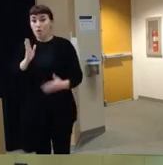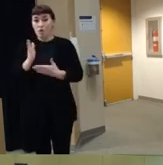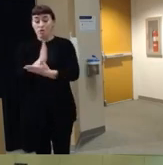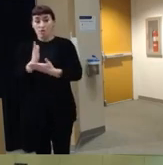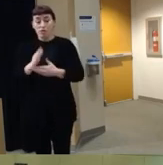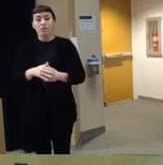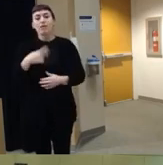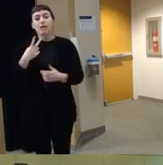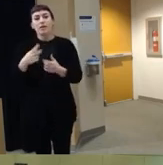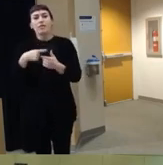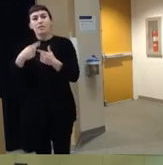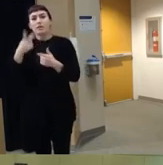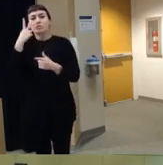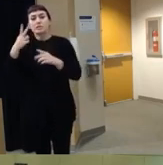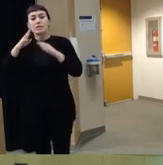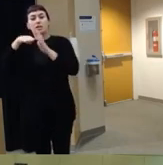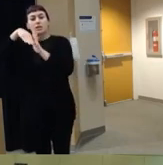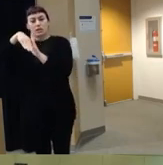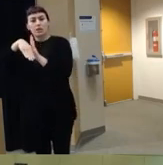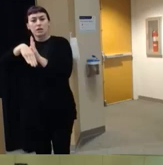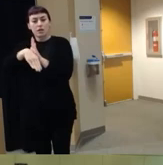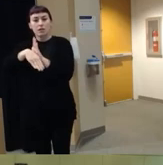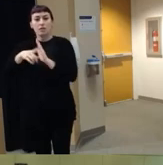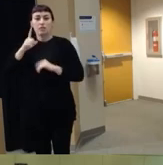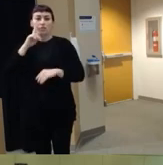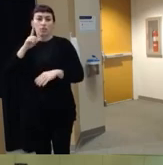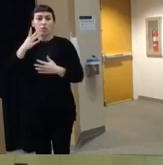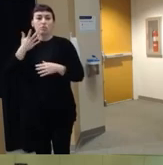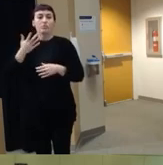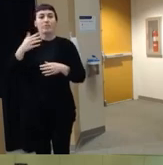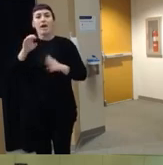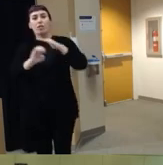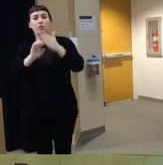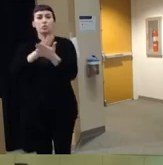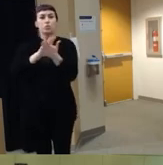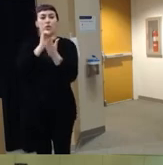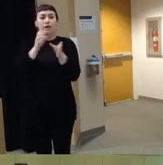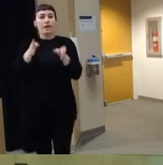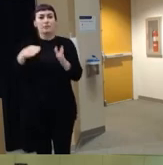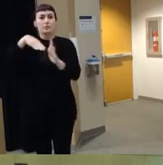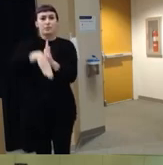you see a little bit of a decrease um in early um elementary school and then another increase